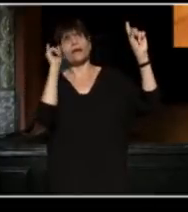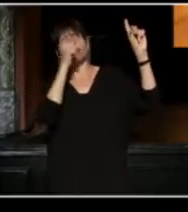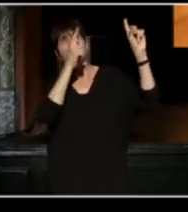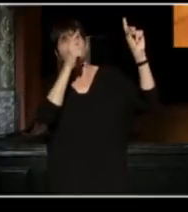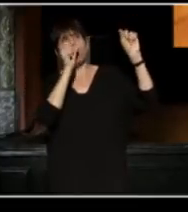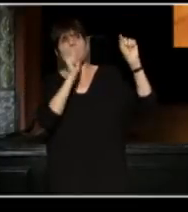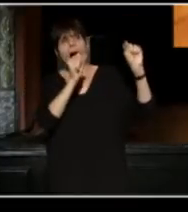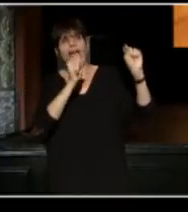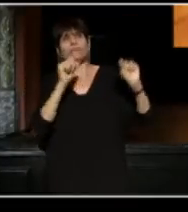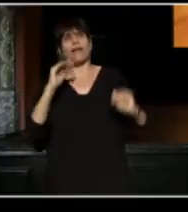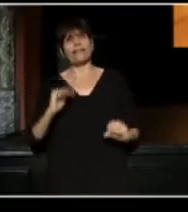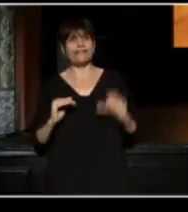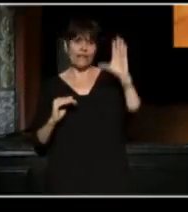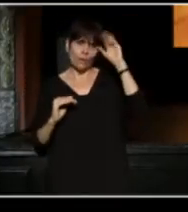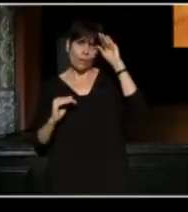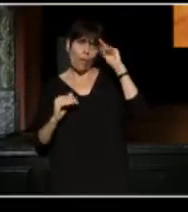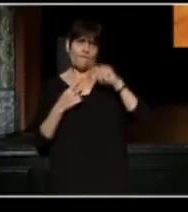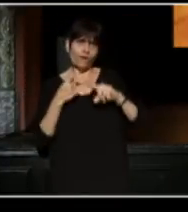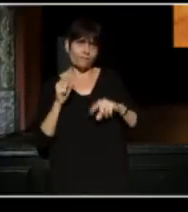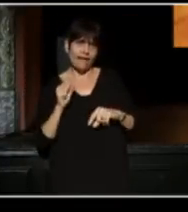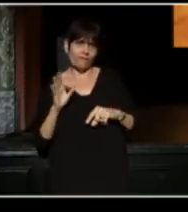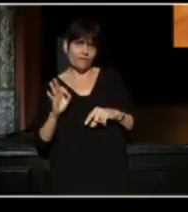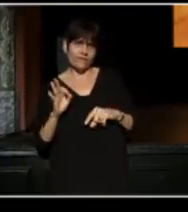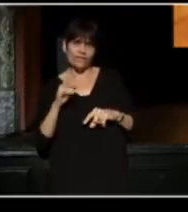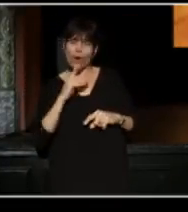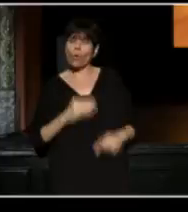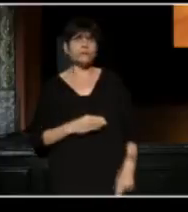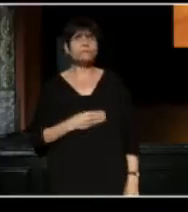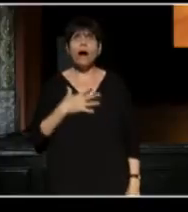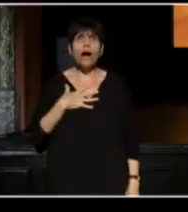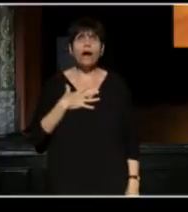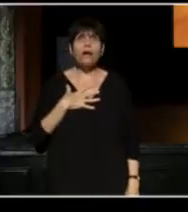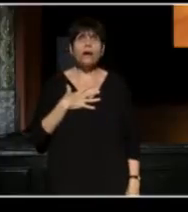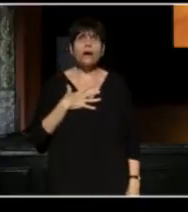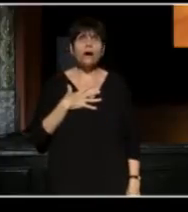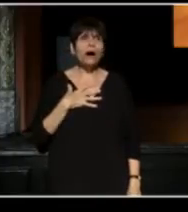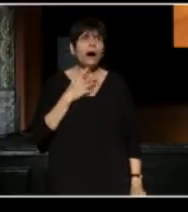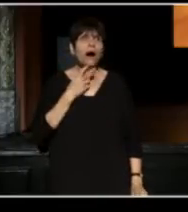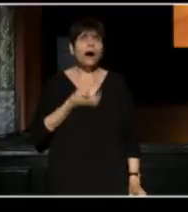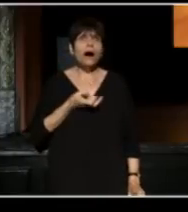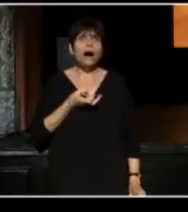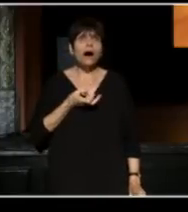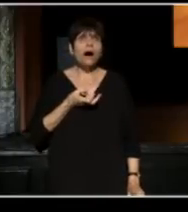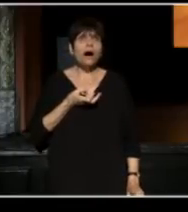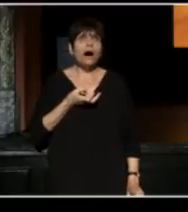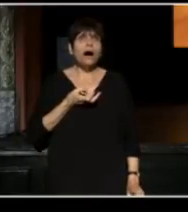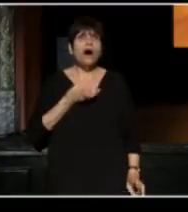that little boy from San Francisco could be so inspired by you, all of you,